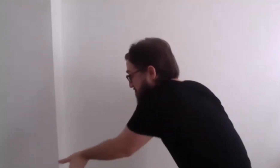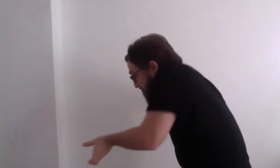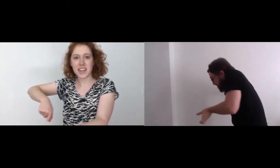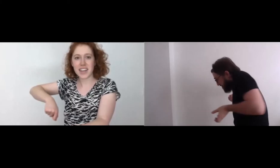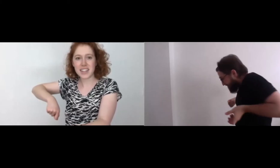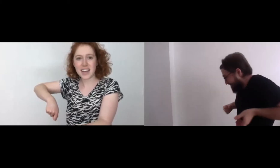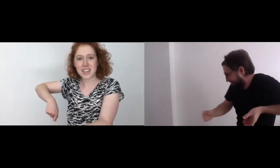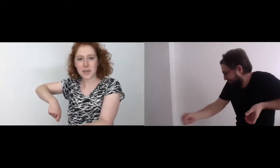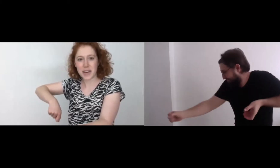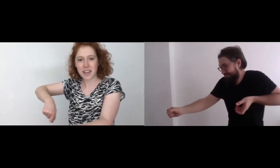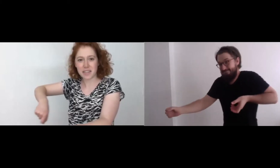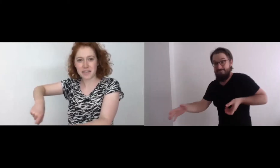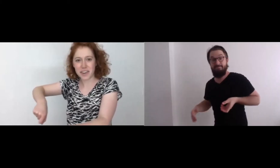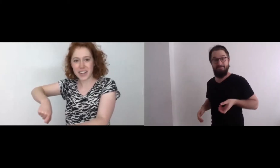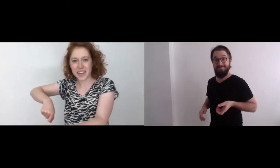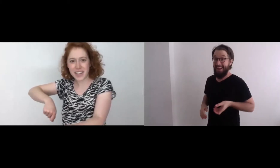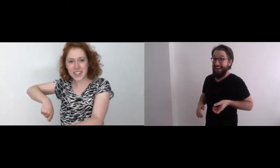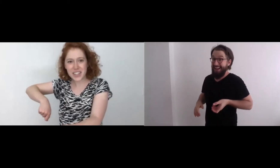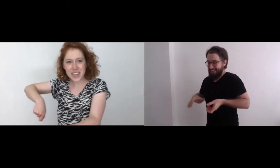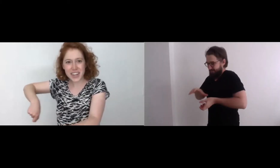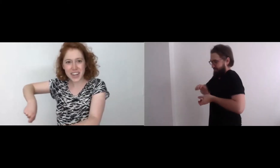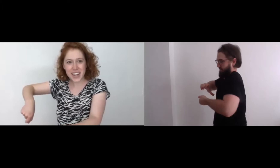Looks like he's taking something out of the fridge...